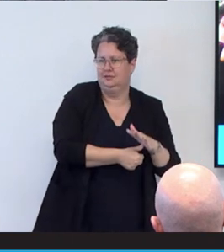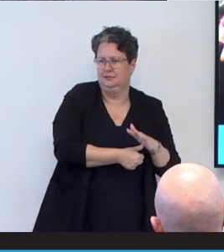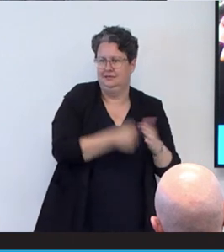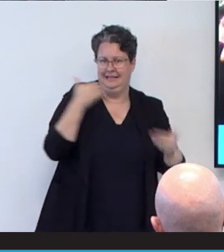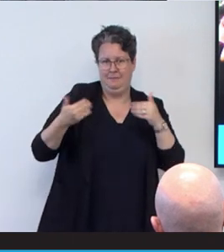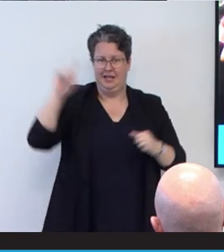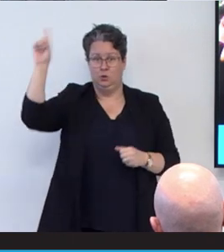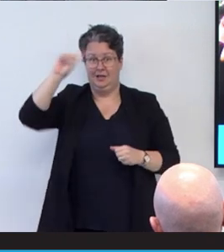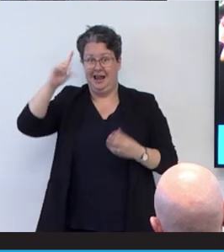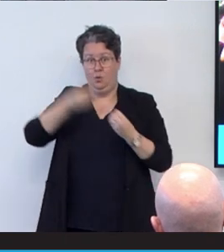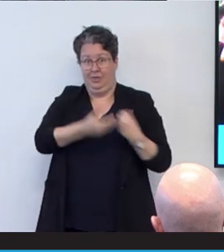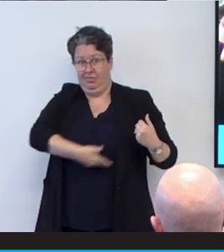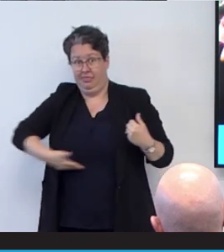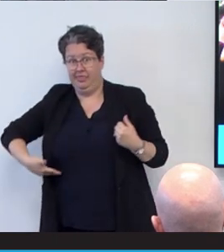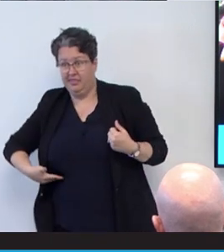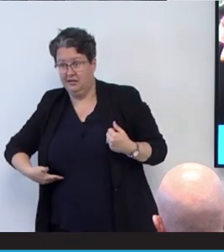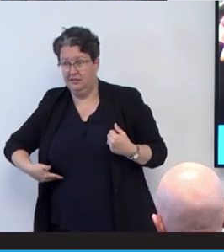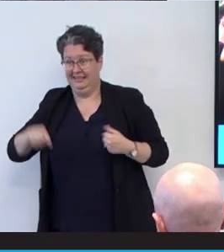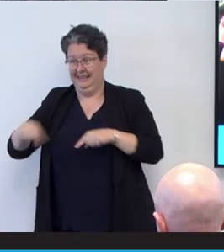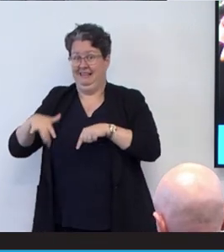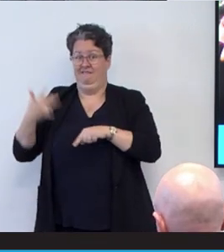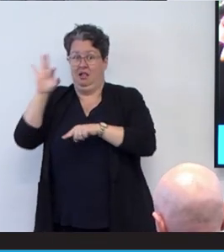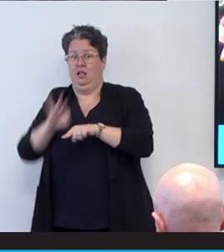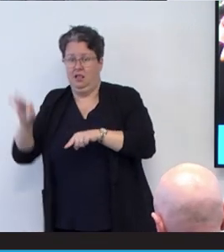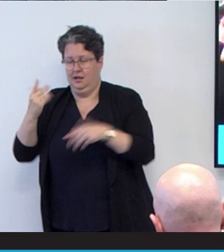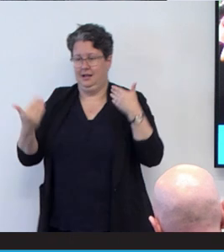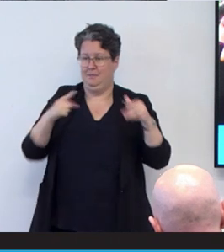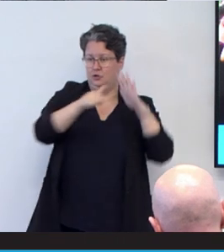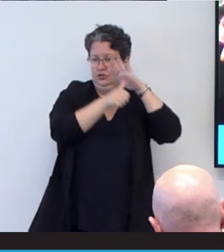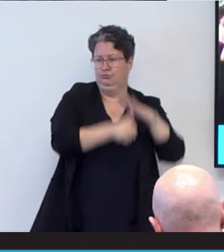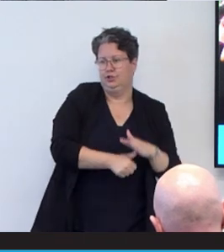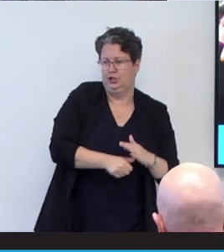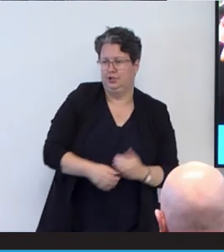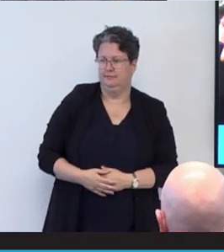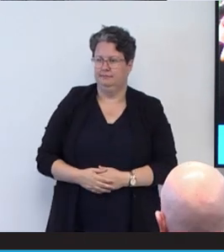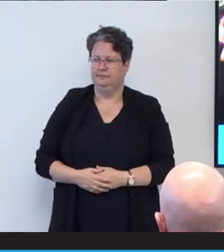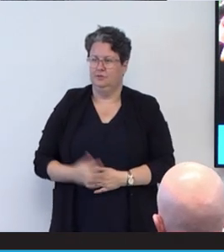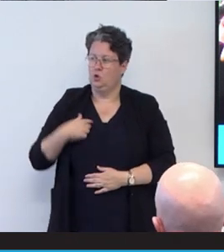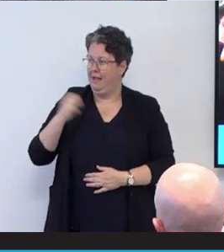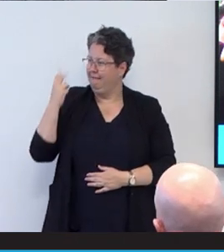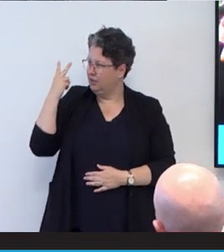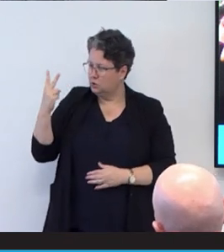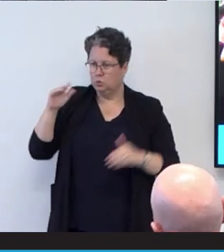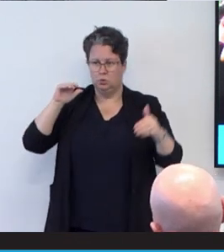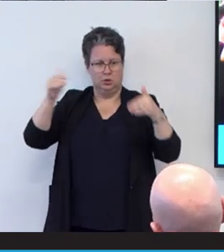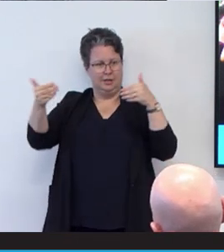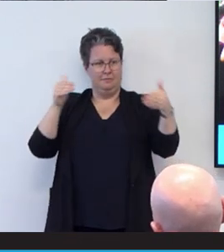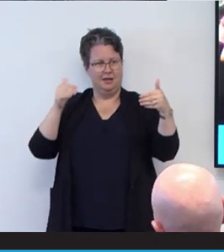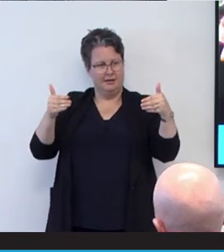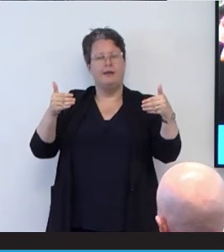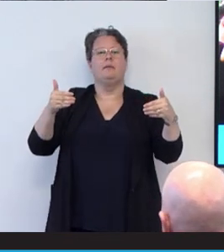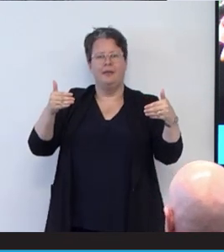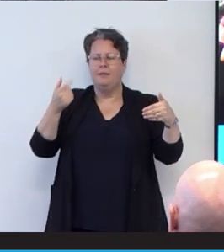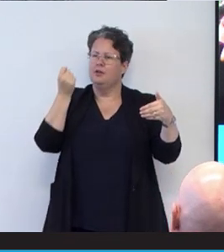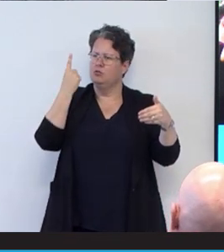So comparing those two things, uh, has just made me realize what, what disability really is. Man,